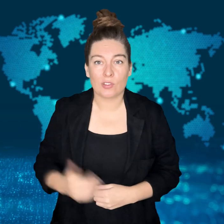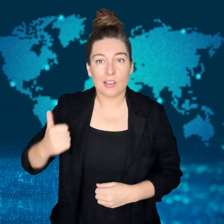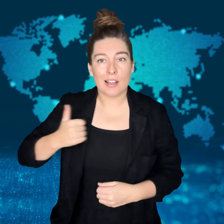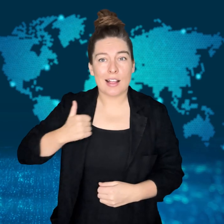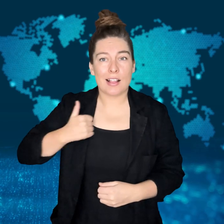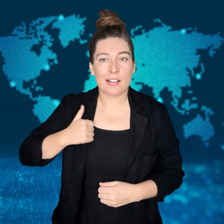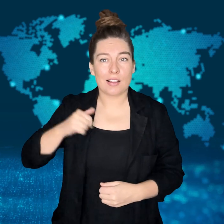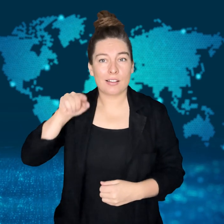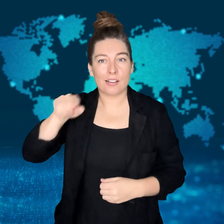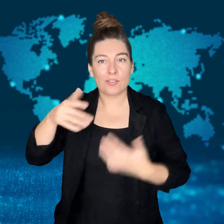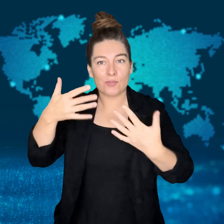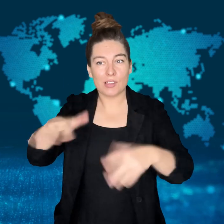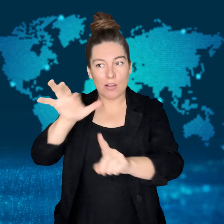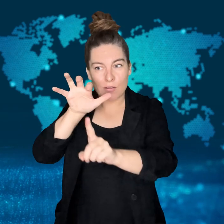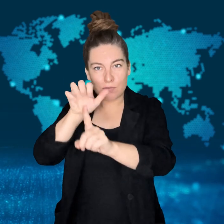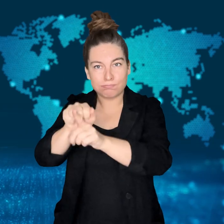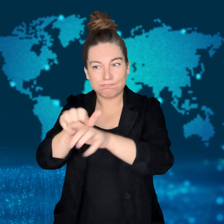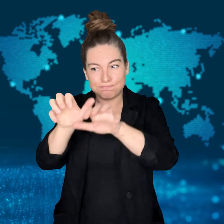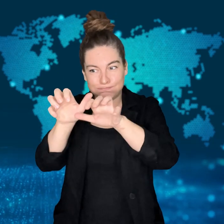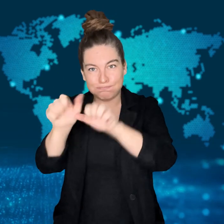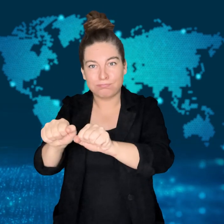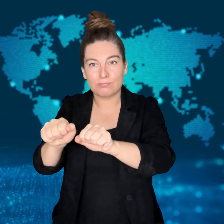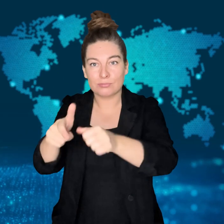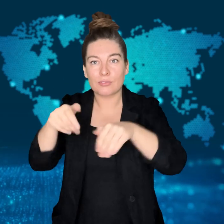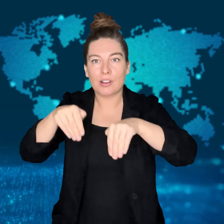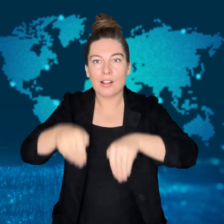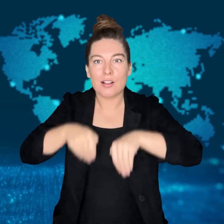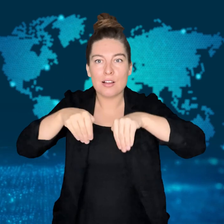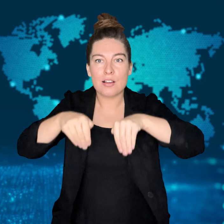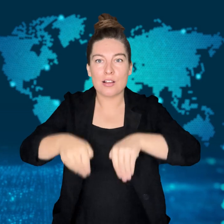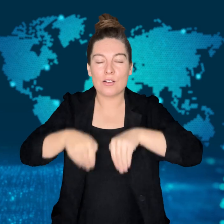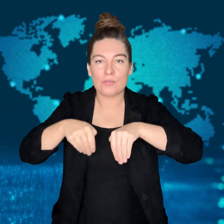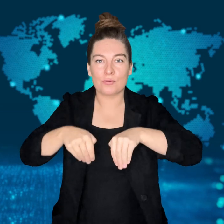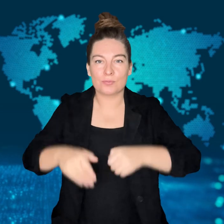Kangaroo caught by police